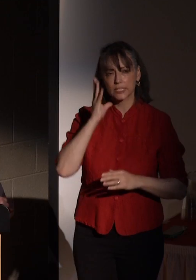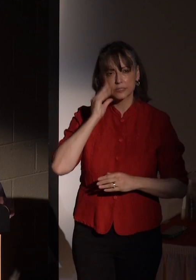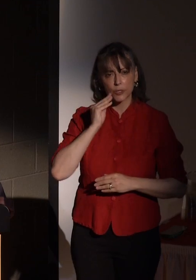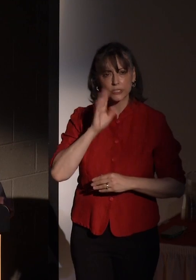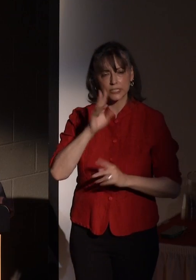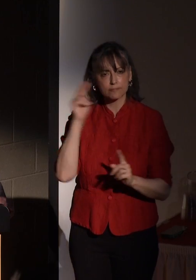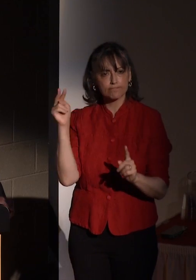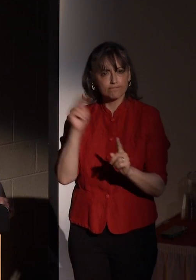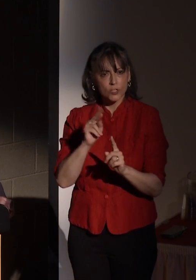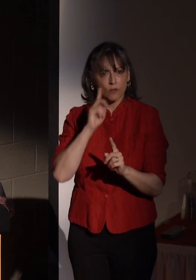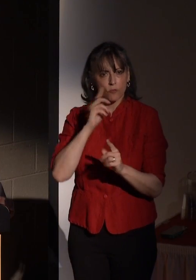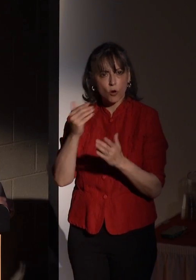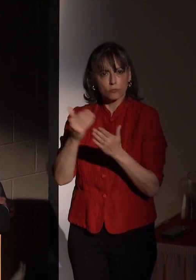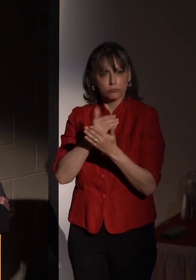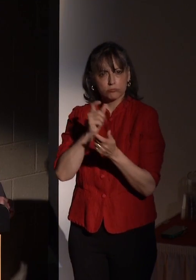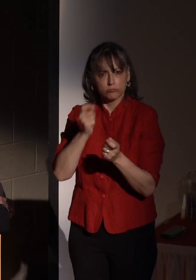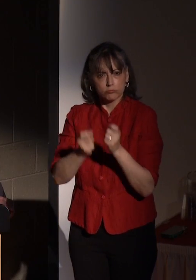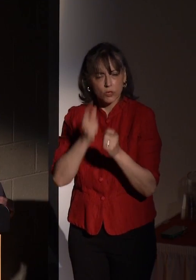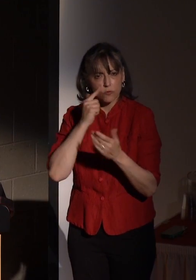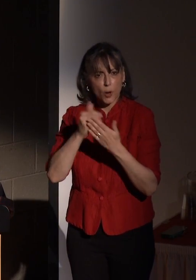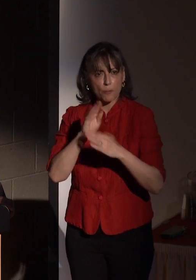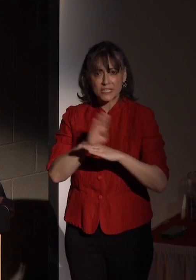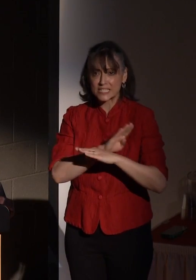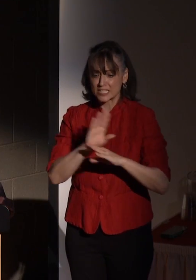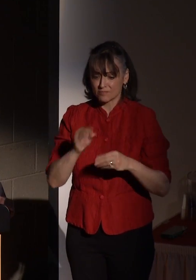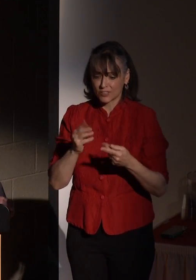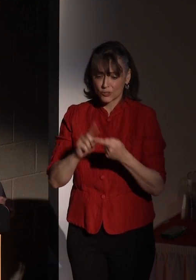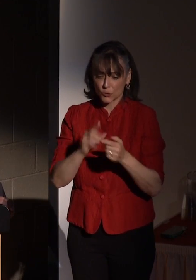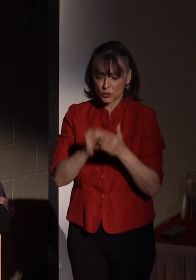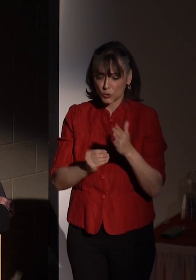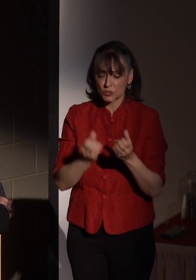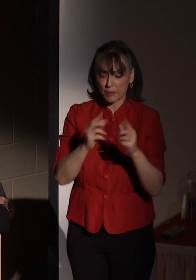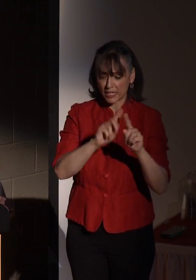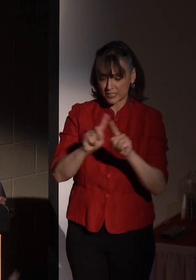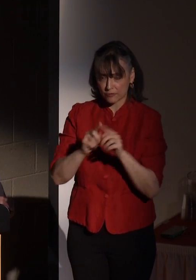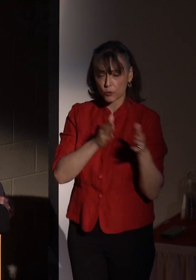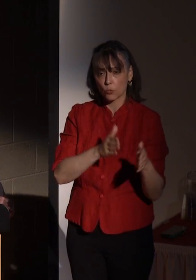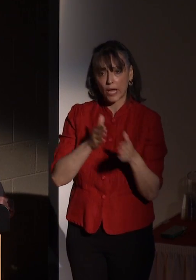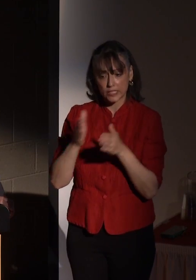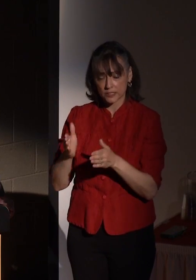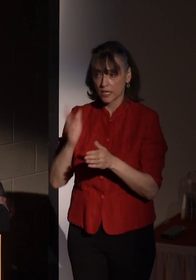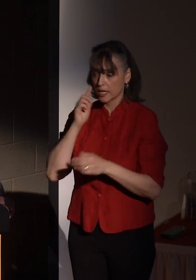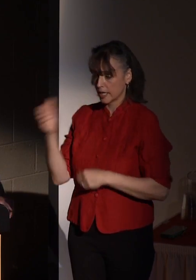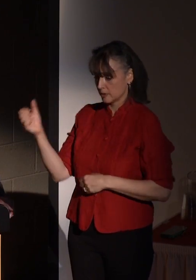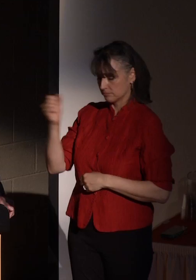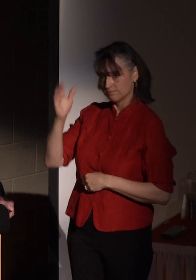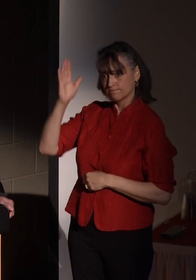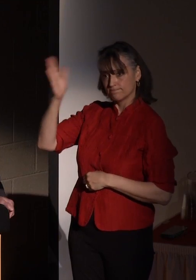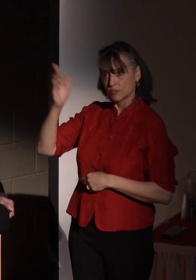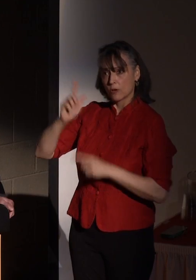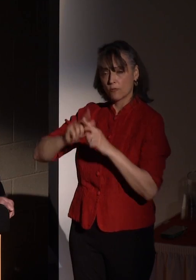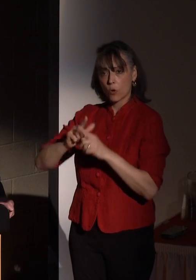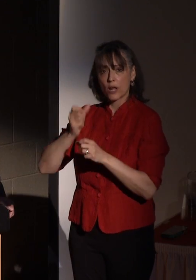business innovation to our students in numerous ways, including speaking at our annual entrepreneur conference and